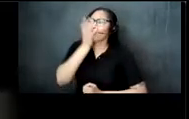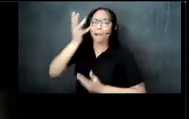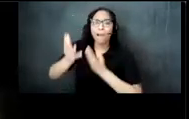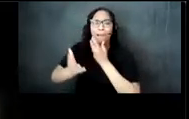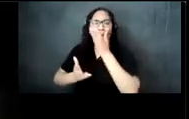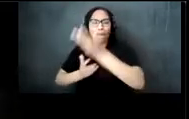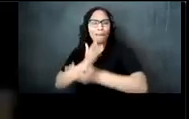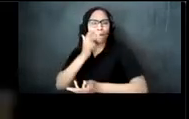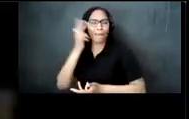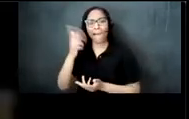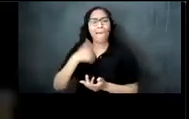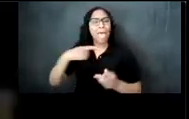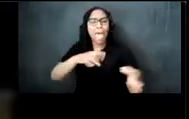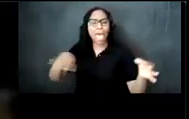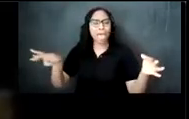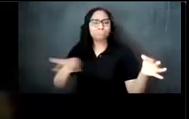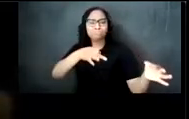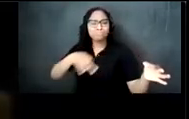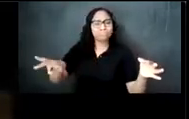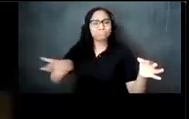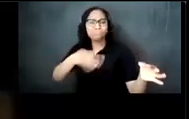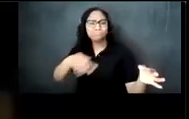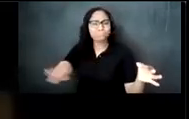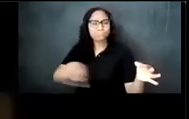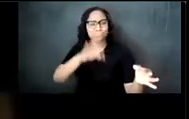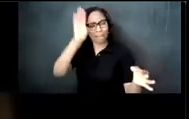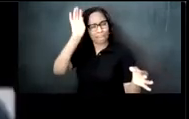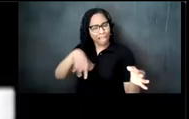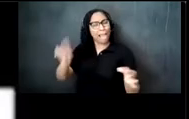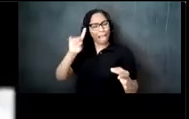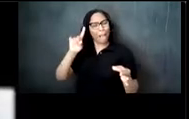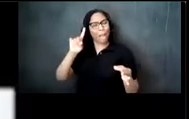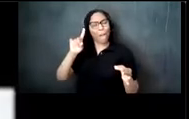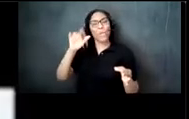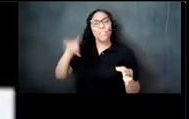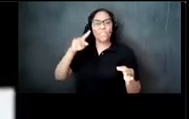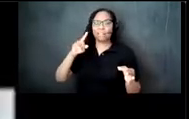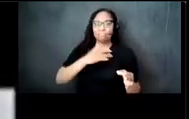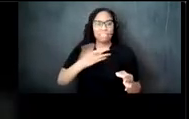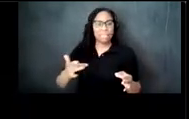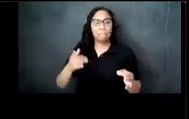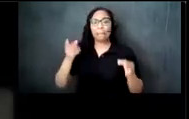the fiddle a tray taught by the plantation owner to entertain guests for celebratory